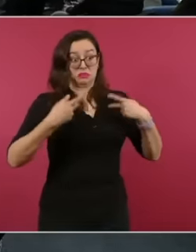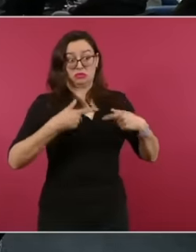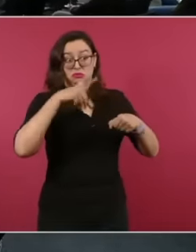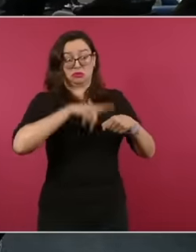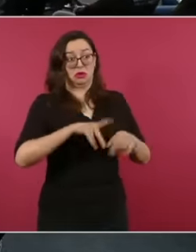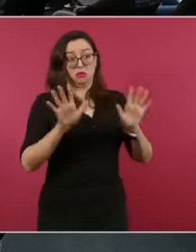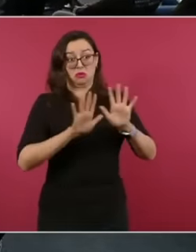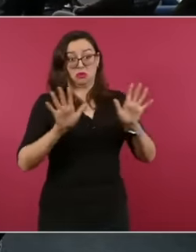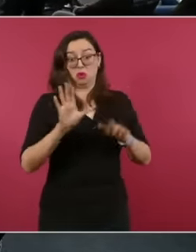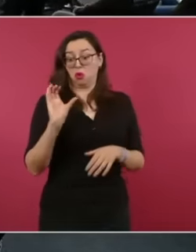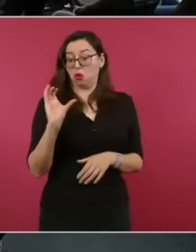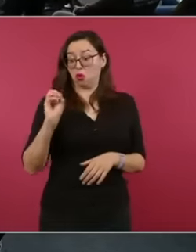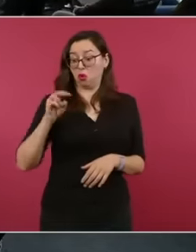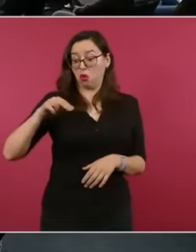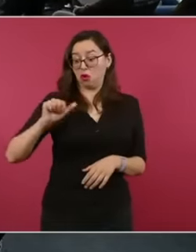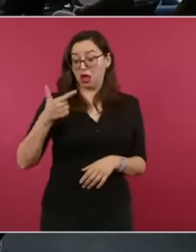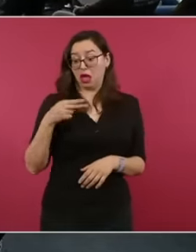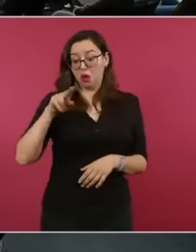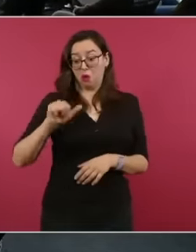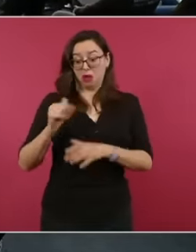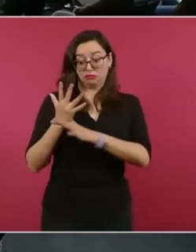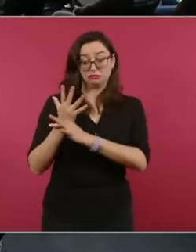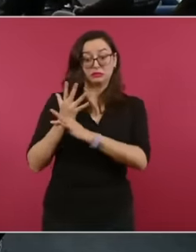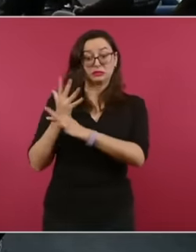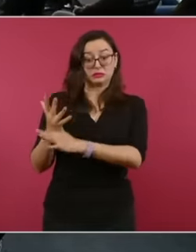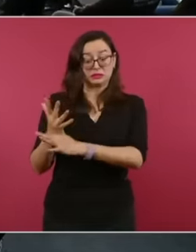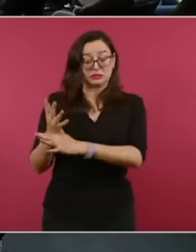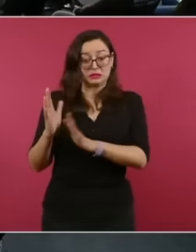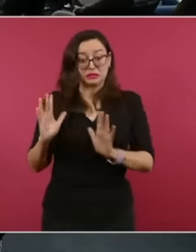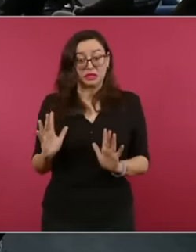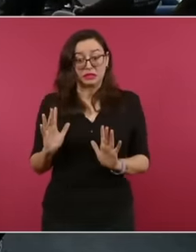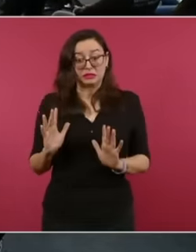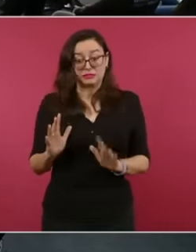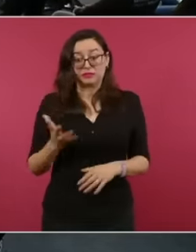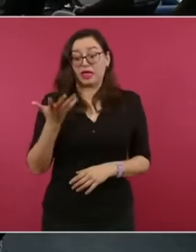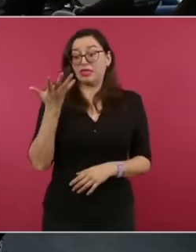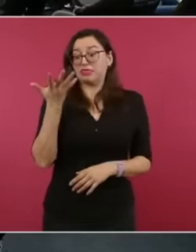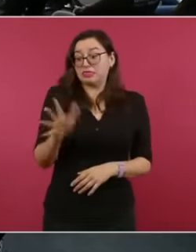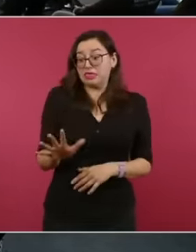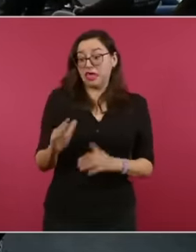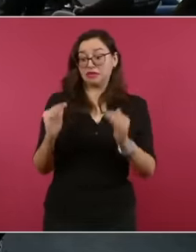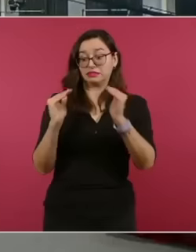from Conagua, your government is saying that three out of every 10 homes do not have access